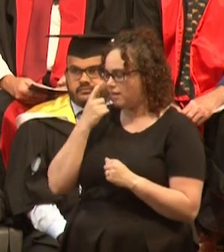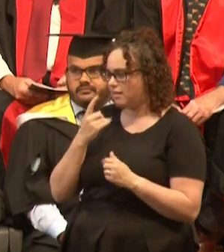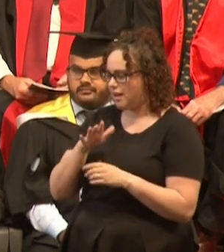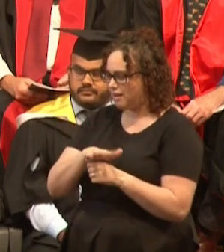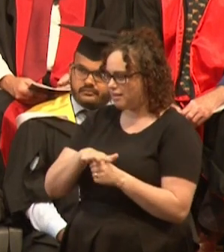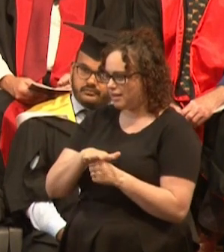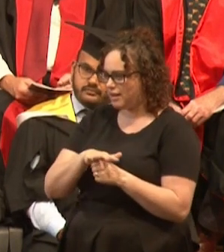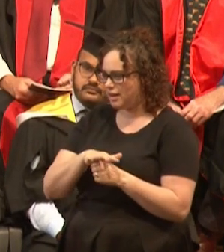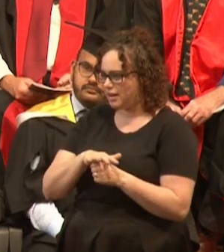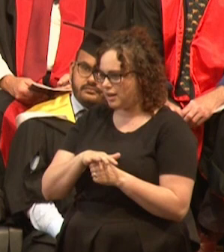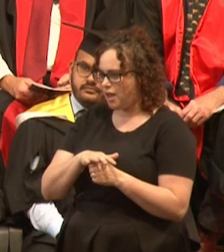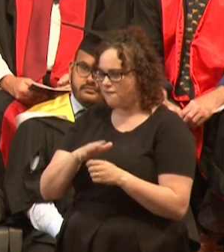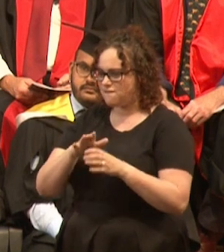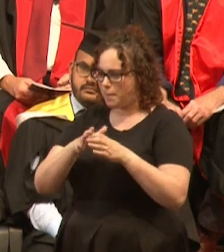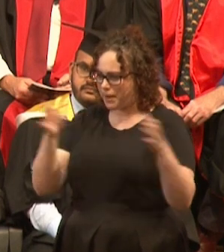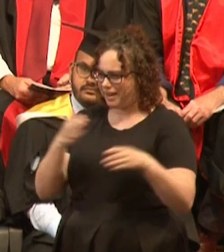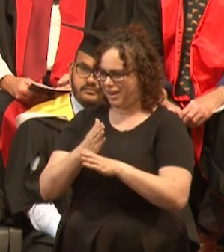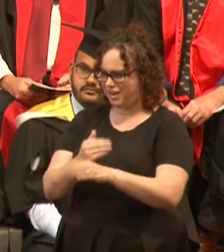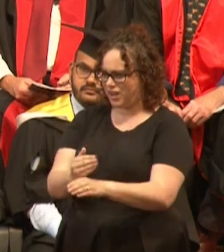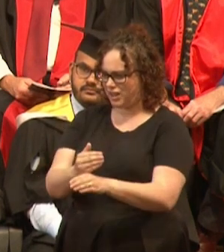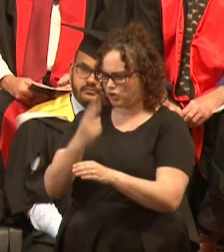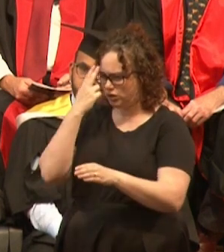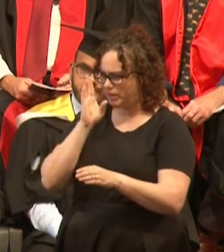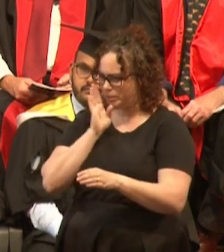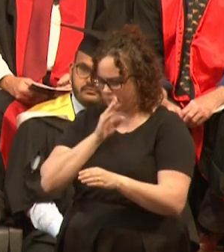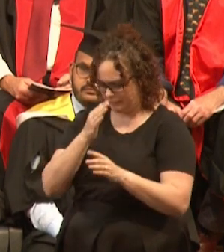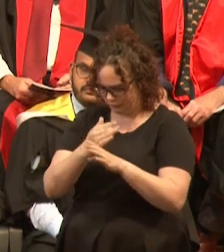to actually get this giant fish in, you know, real old man in the sea stuff.